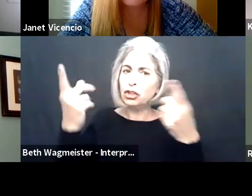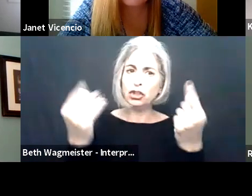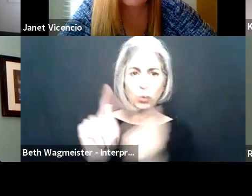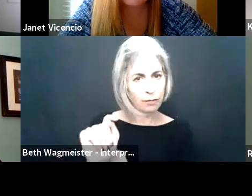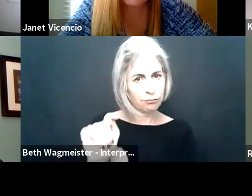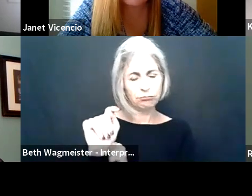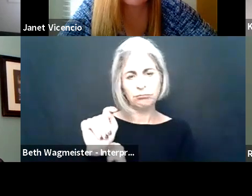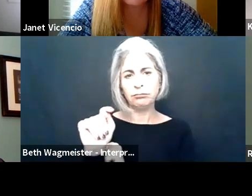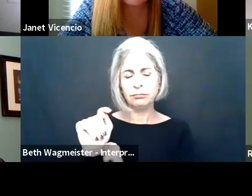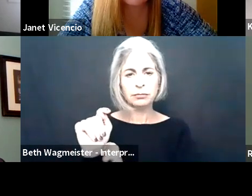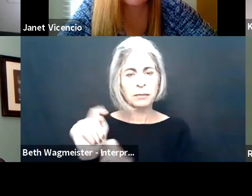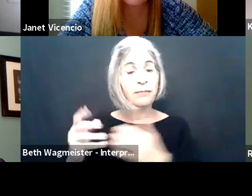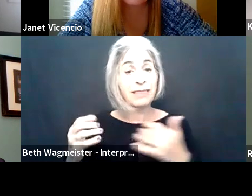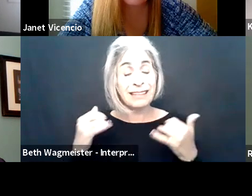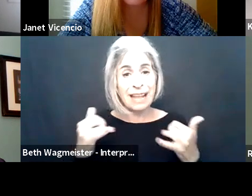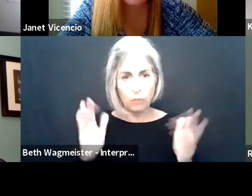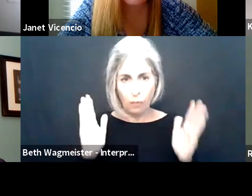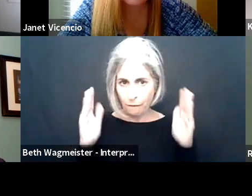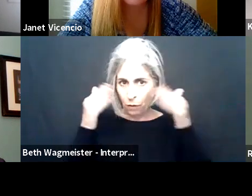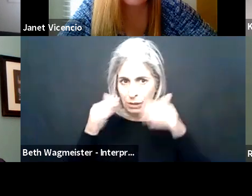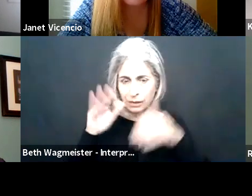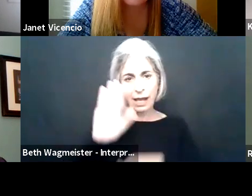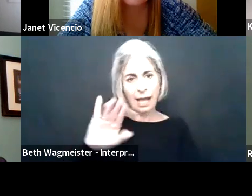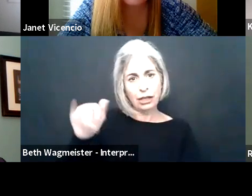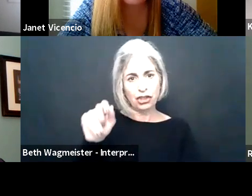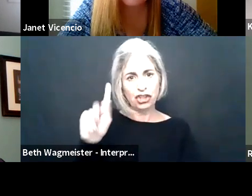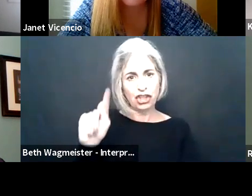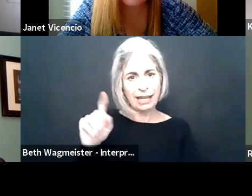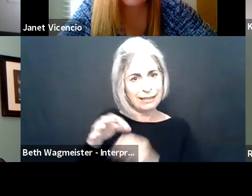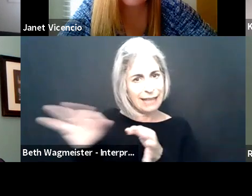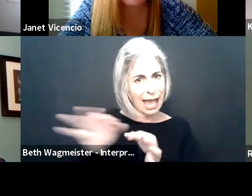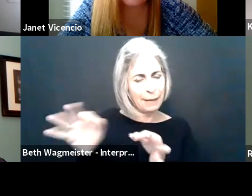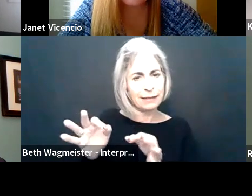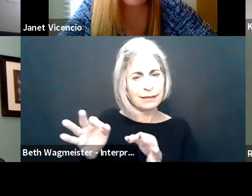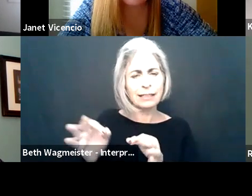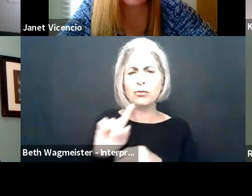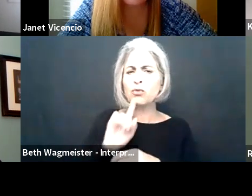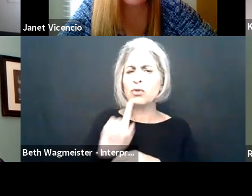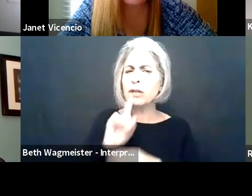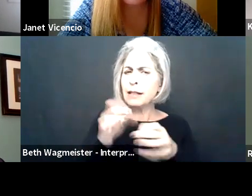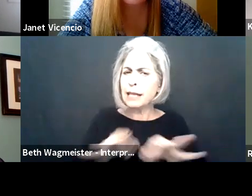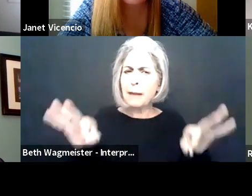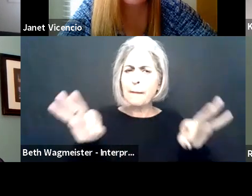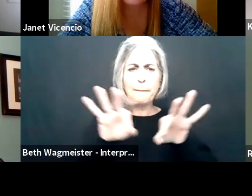been saying for decades. And also to talk about, to just to hone